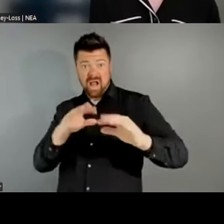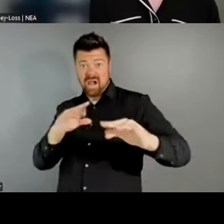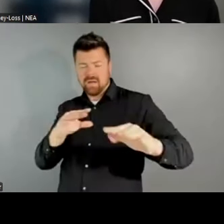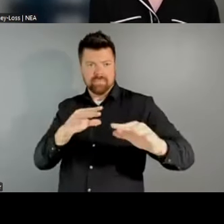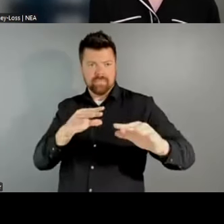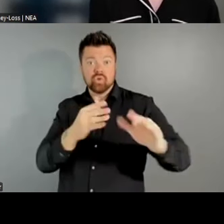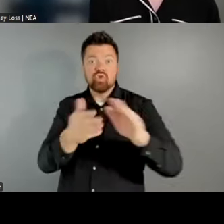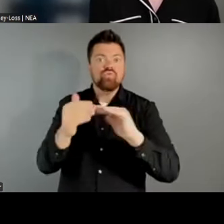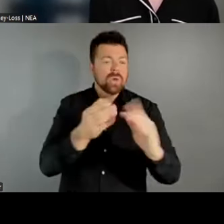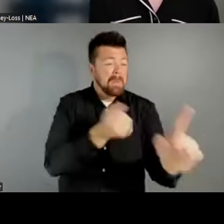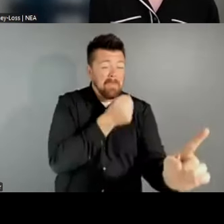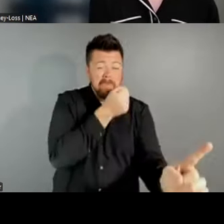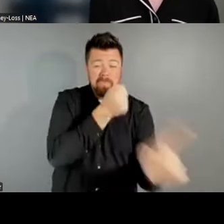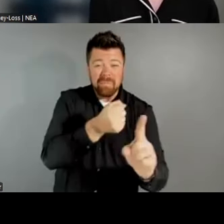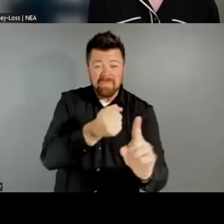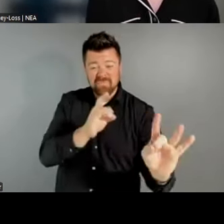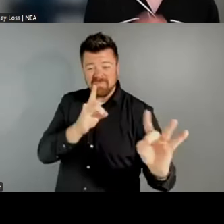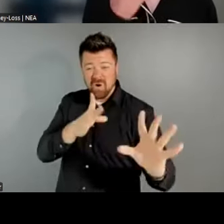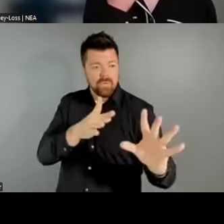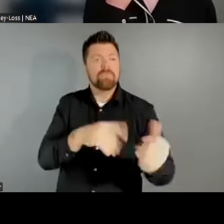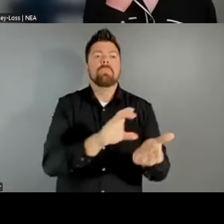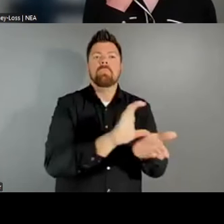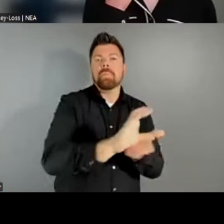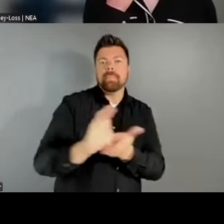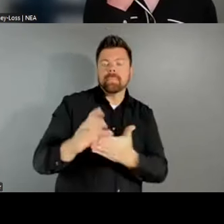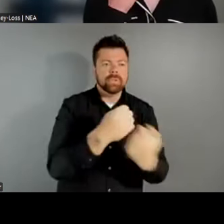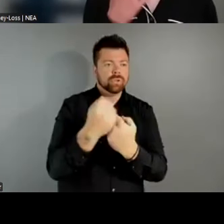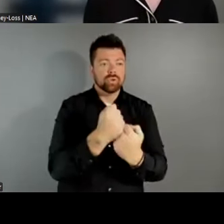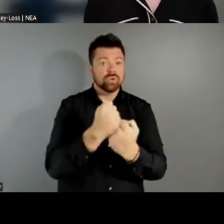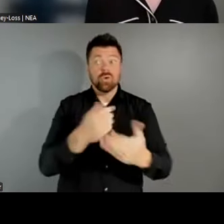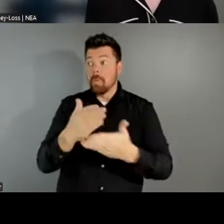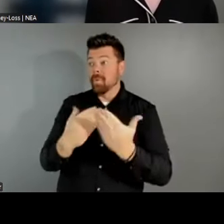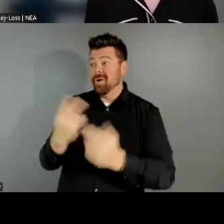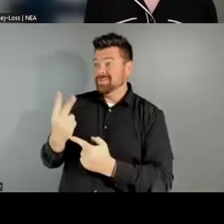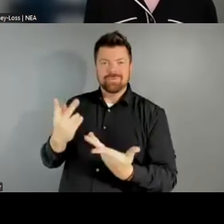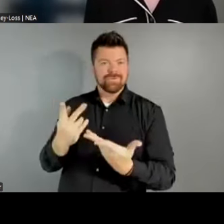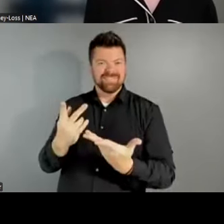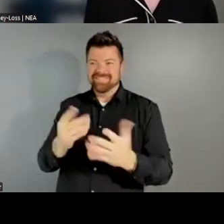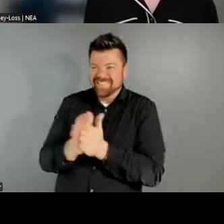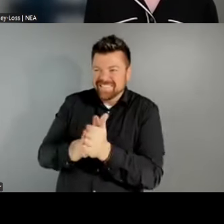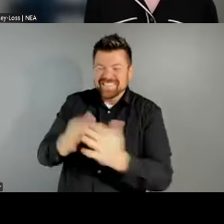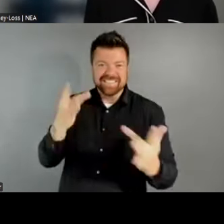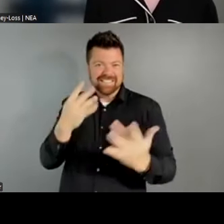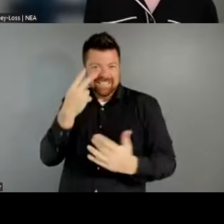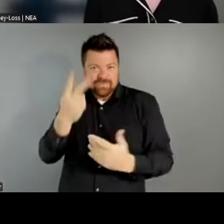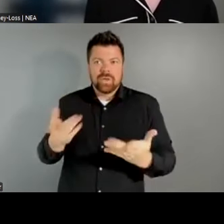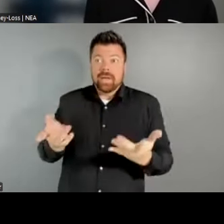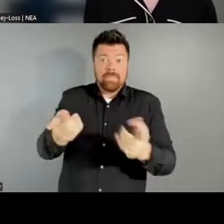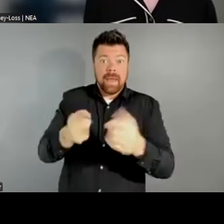phase two will bring and hope I can continue to be helpful as part of the working group. - Thank you,